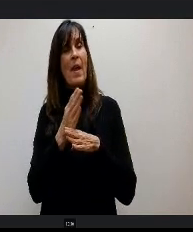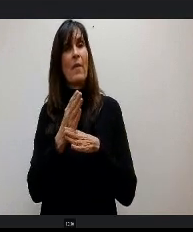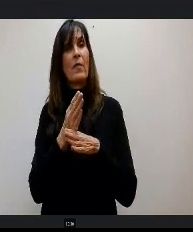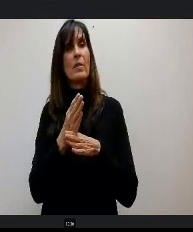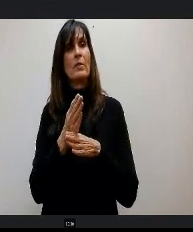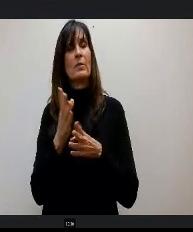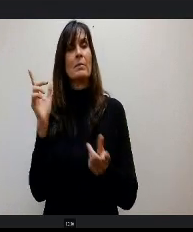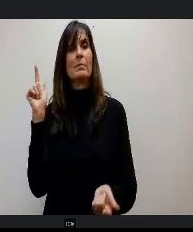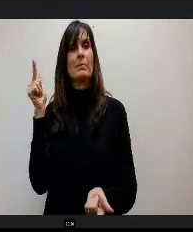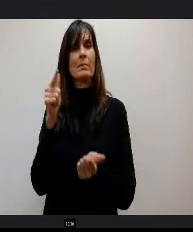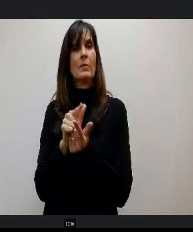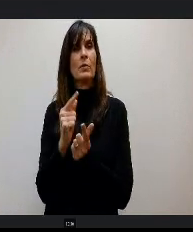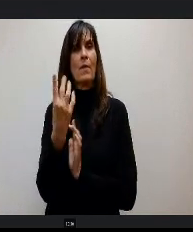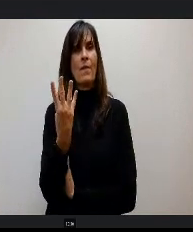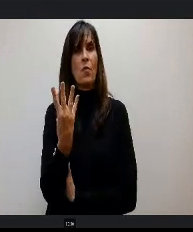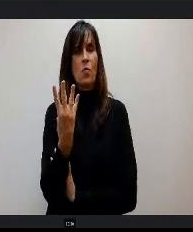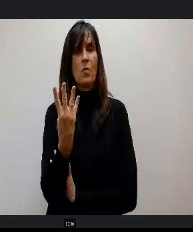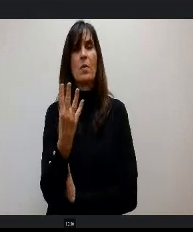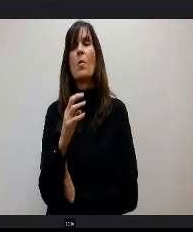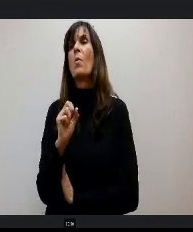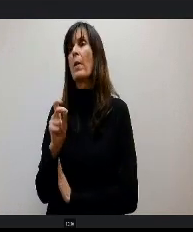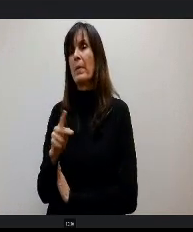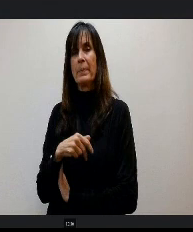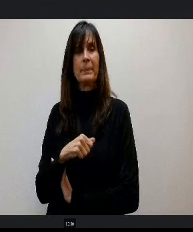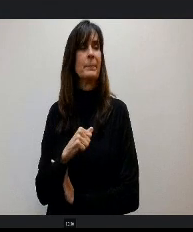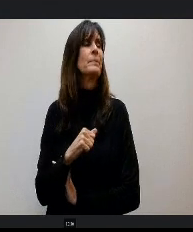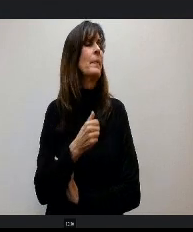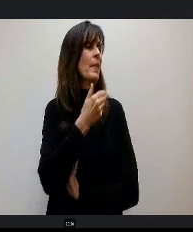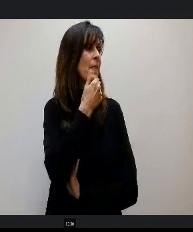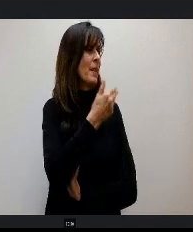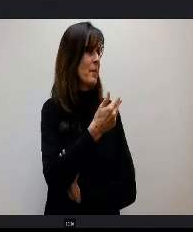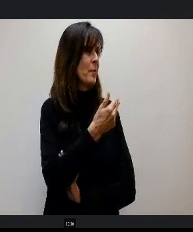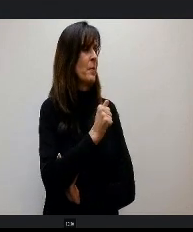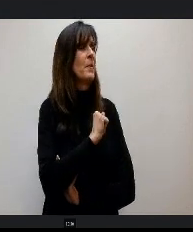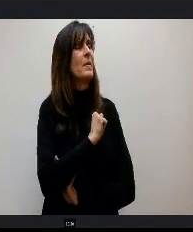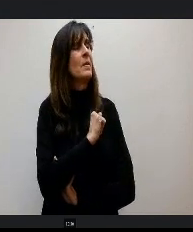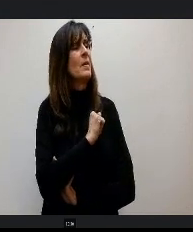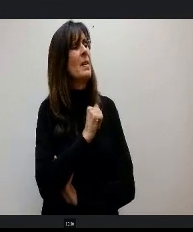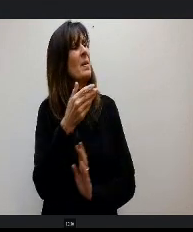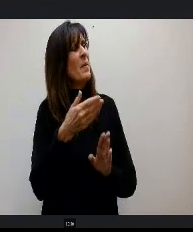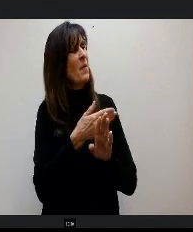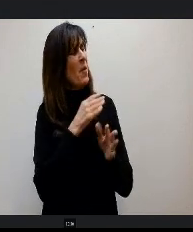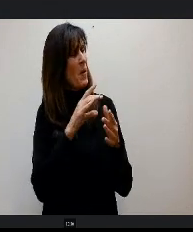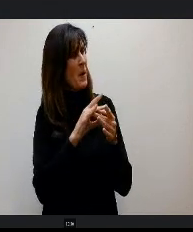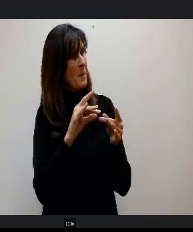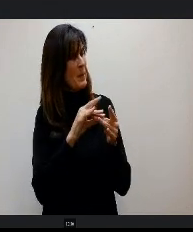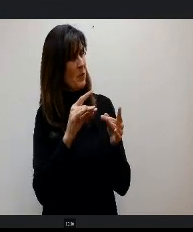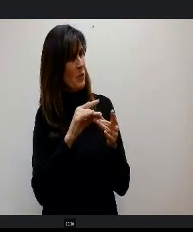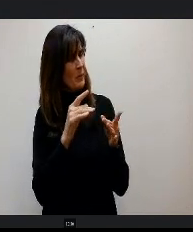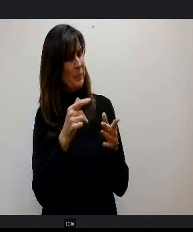OK. Thank you. And just I mentioned this to Miss Haber earlier, I did reach